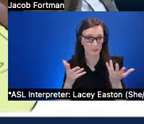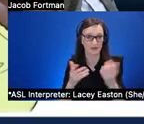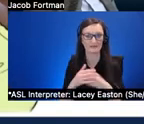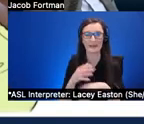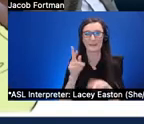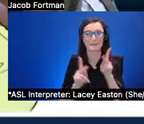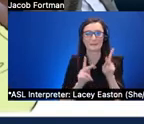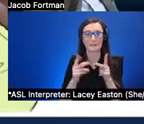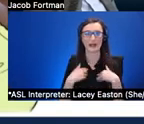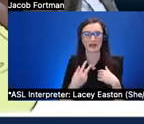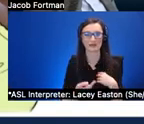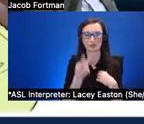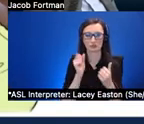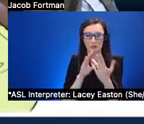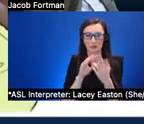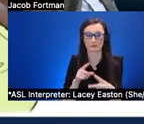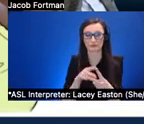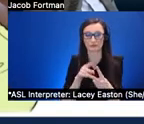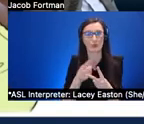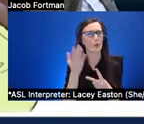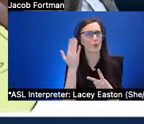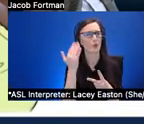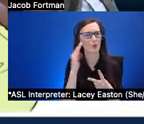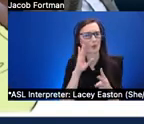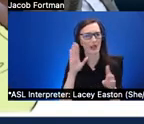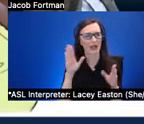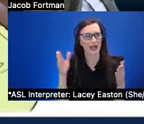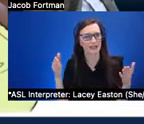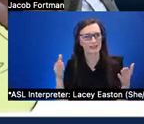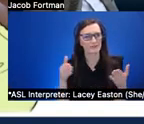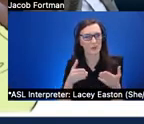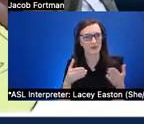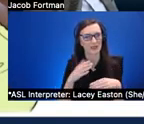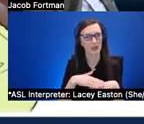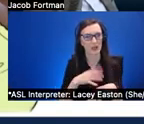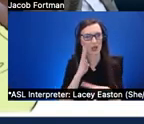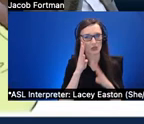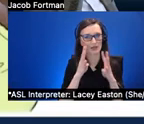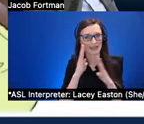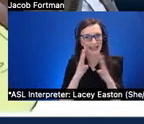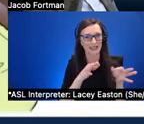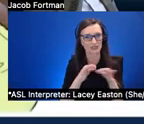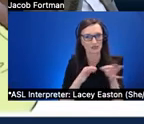one is focusing on creating a web authoring tool for description authors to be able to uh create